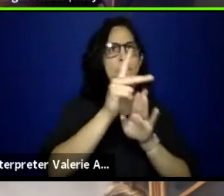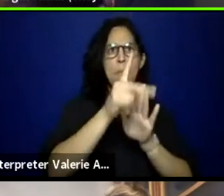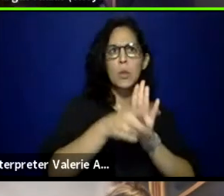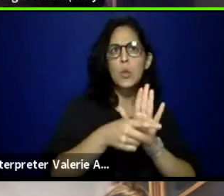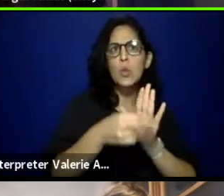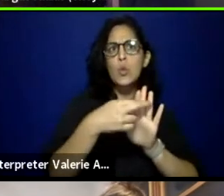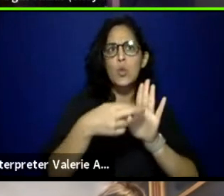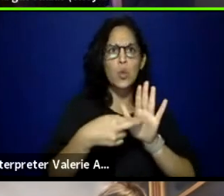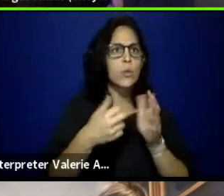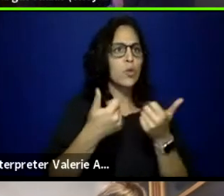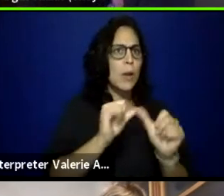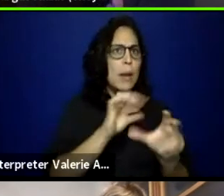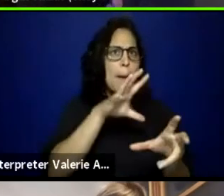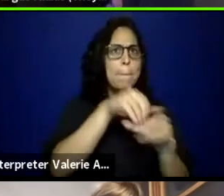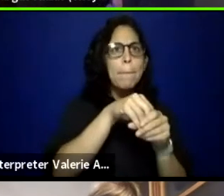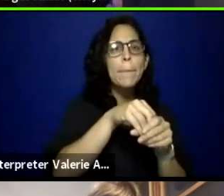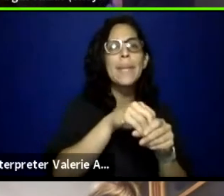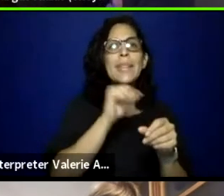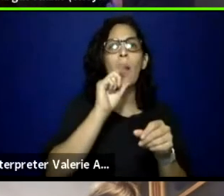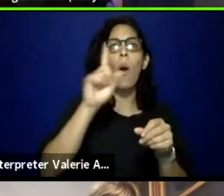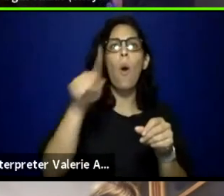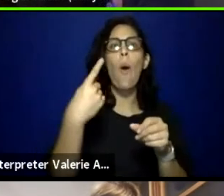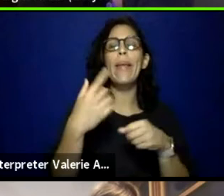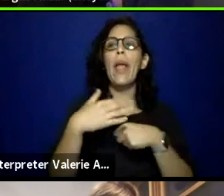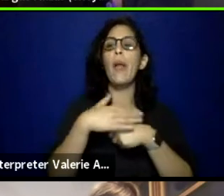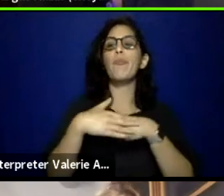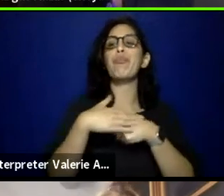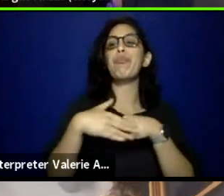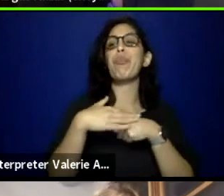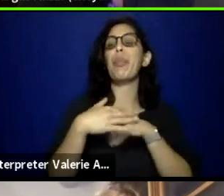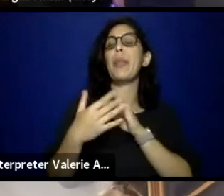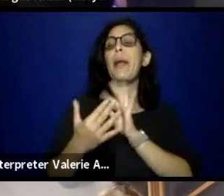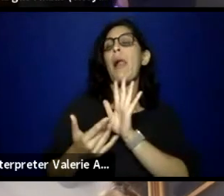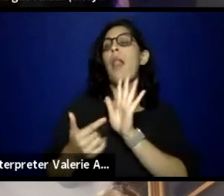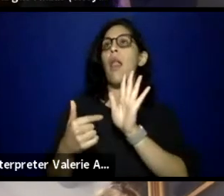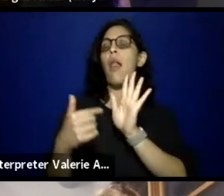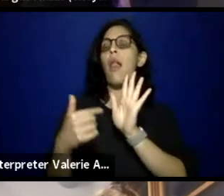that is not just lip service. So can we, sorry to interrupt.